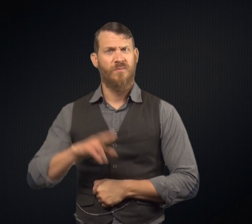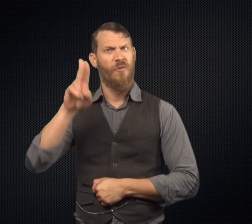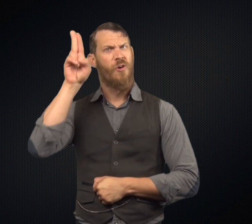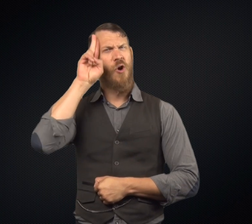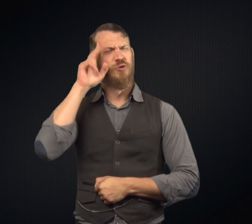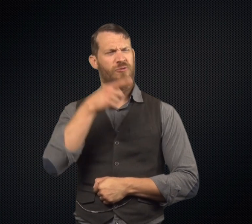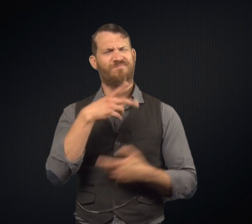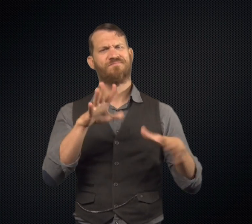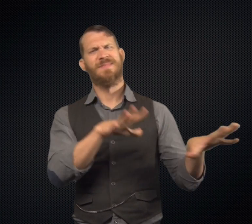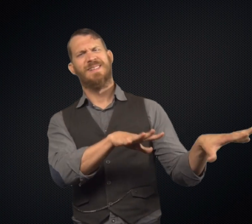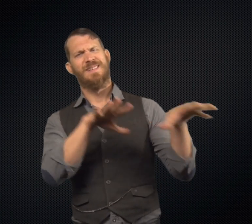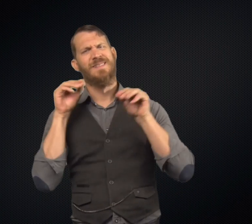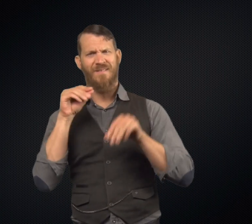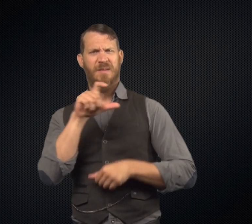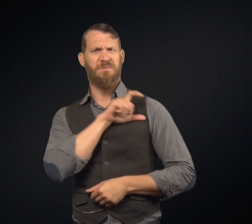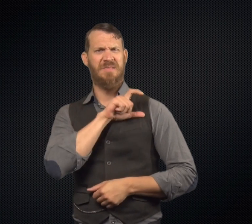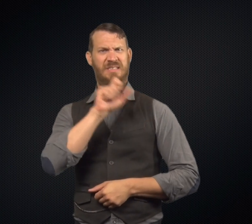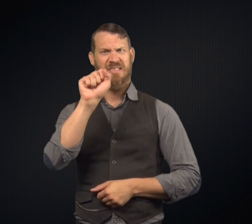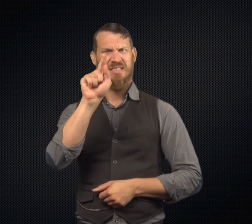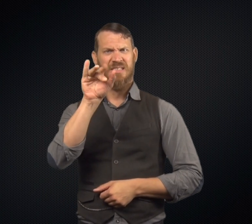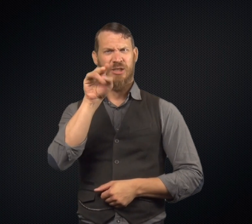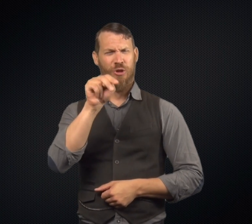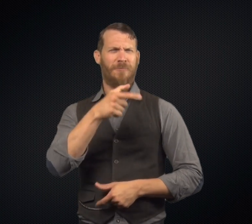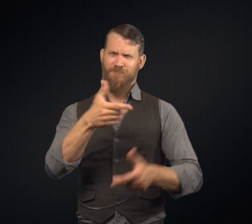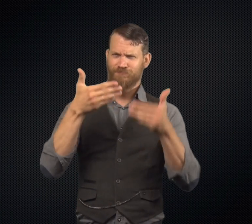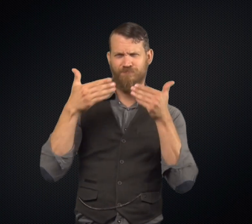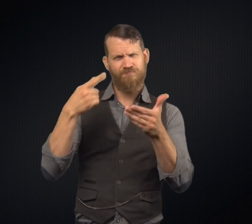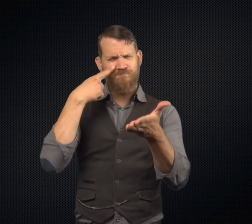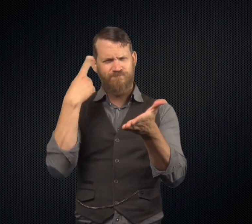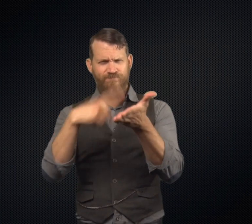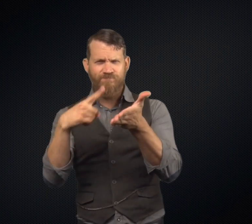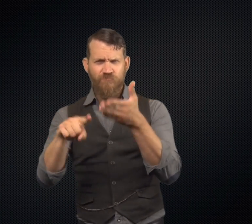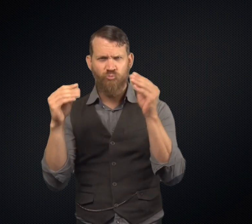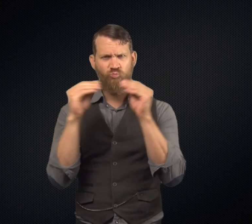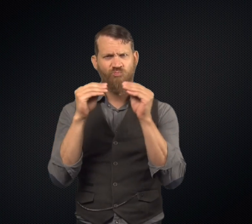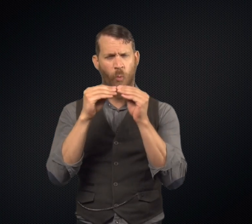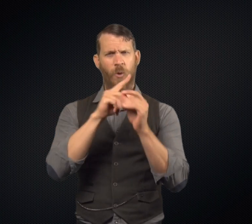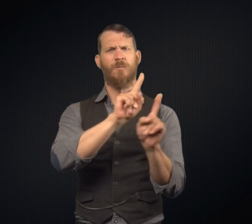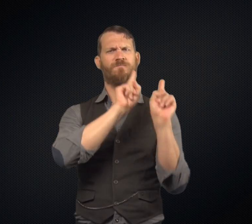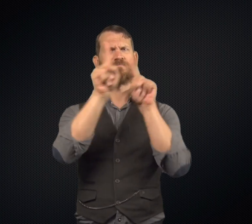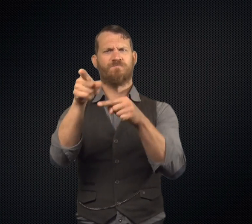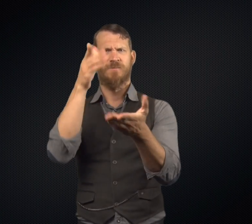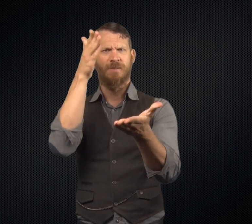Mr Utterson leaves the police station. He decides he wants more information,